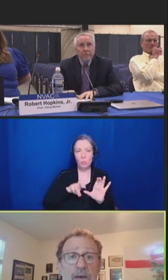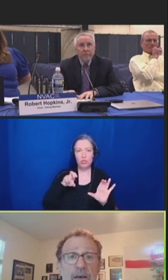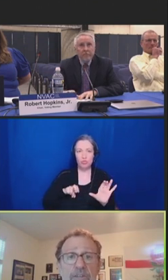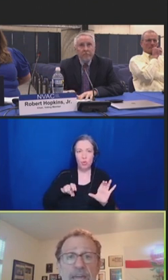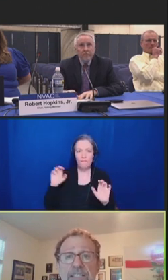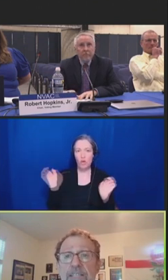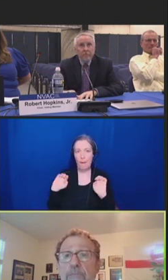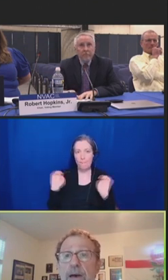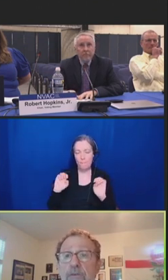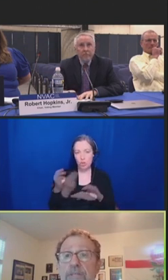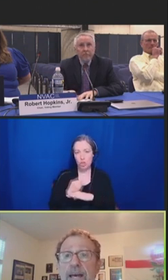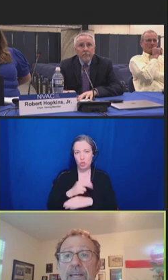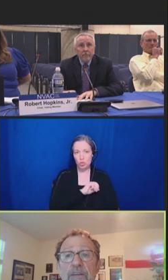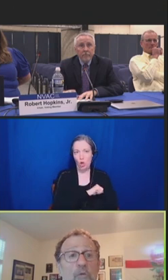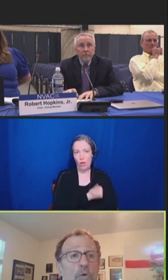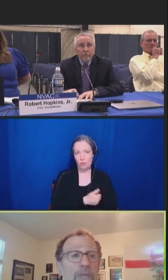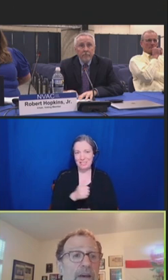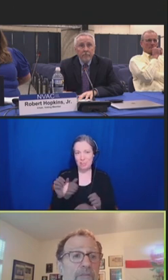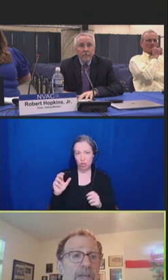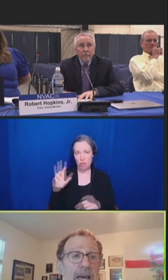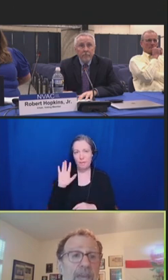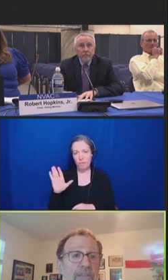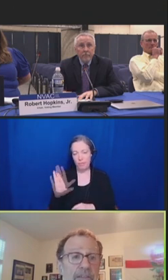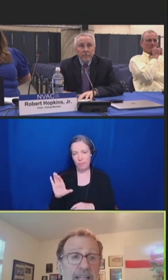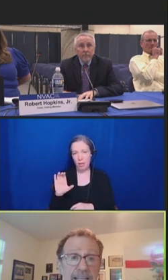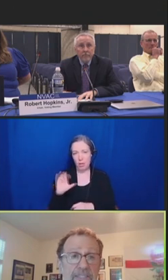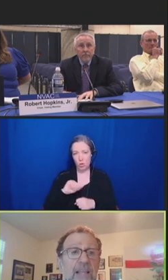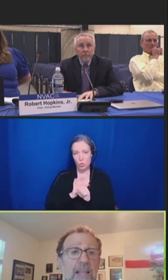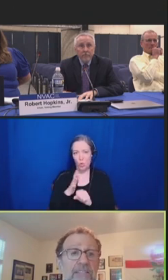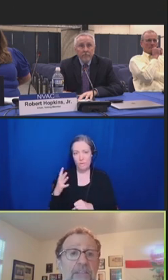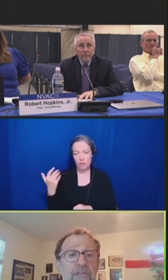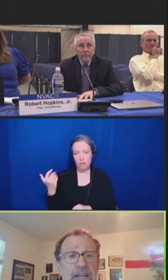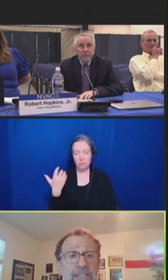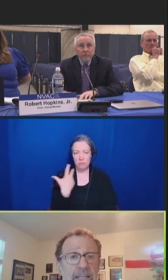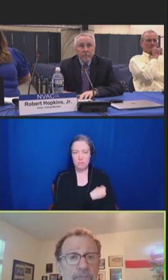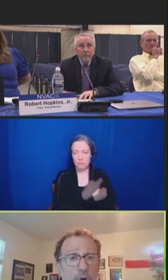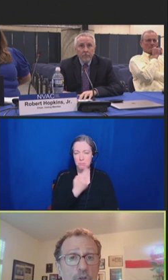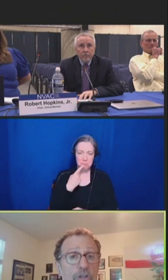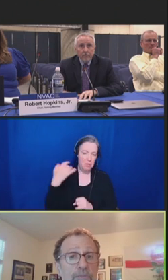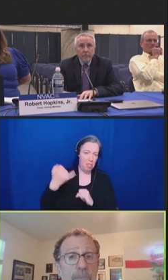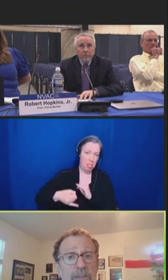Janssen Biotech informed the FDA that the last lots of the vaccine purchased by the